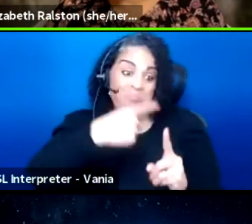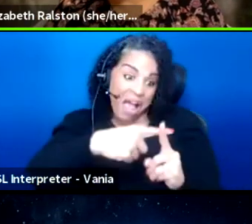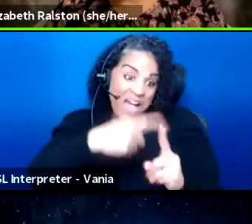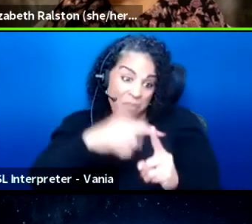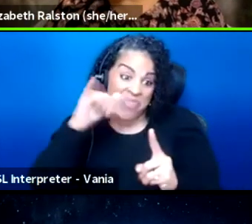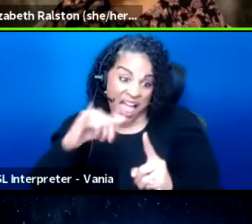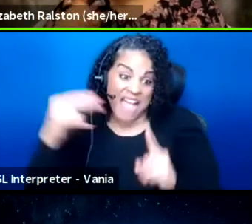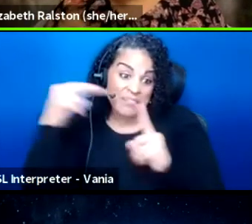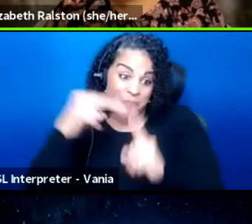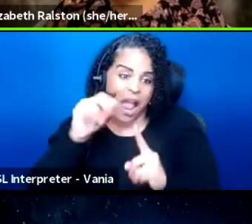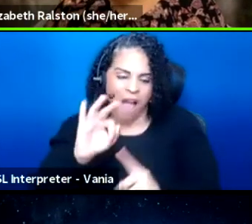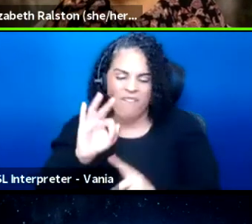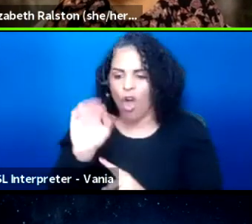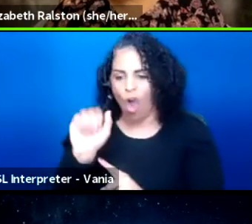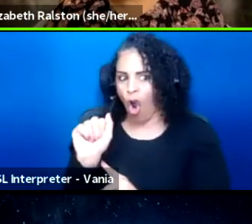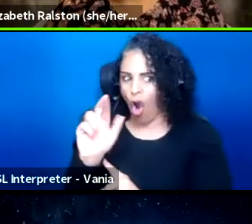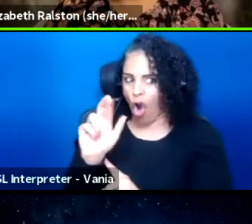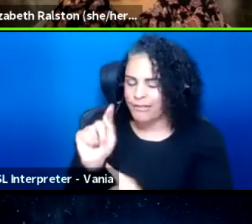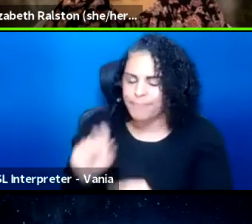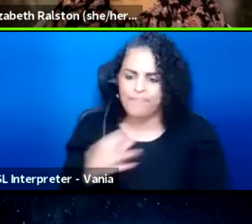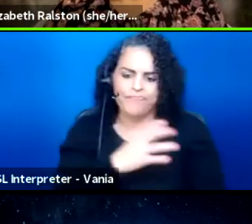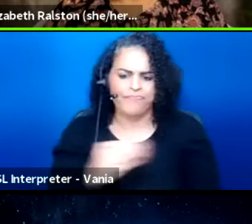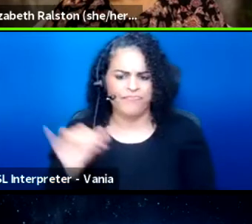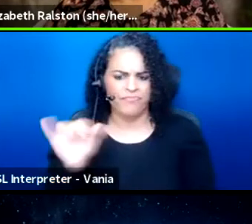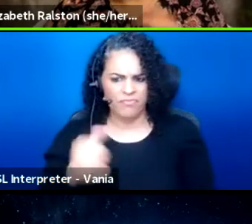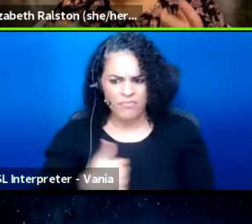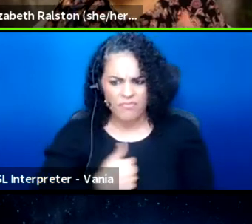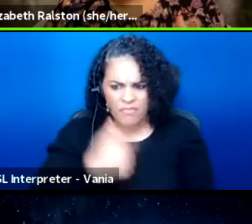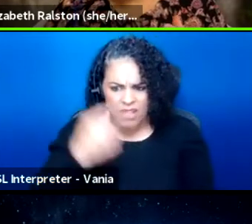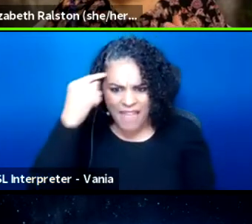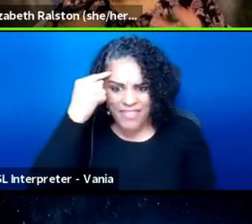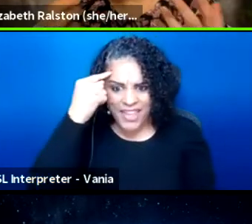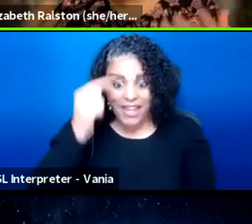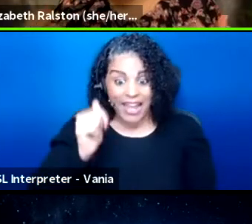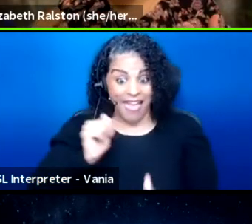And also, I think theaters are realizing